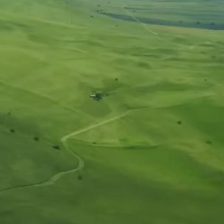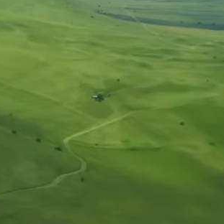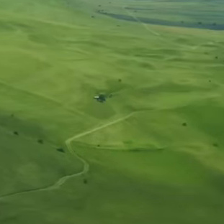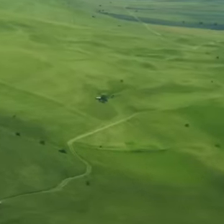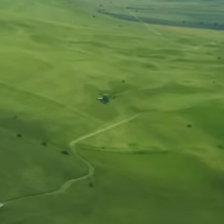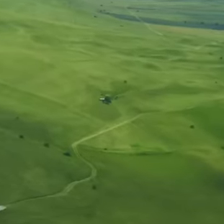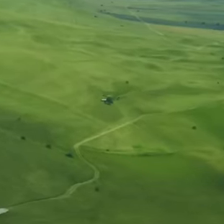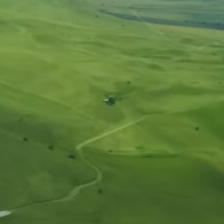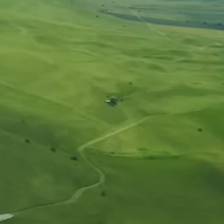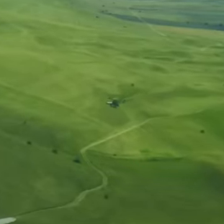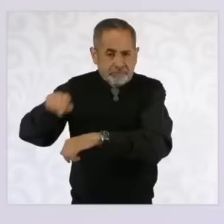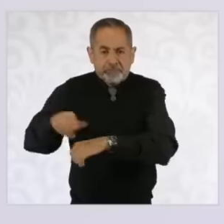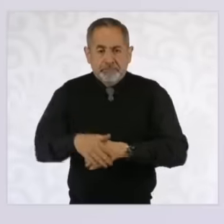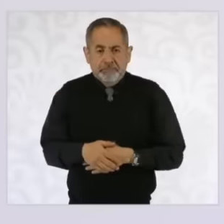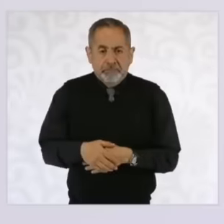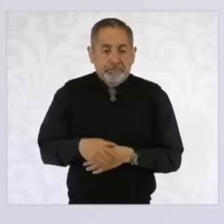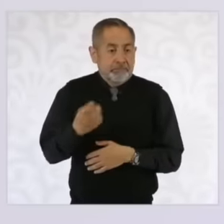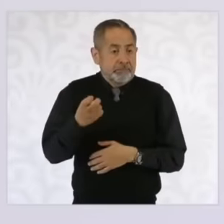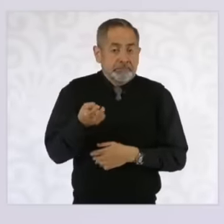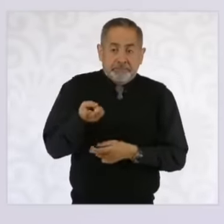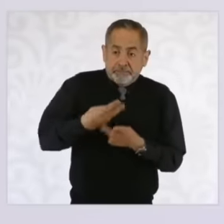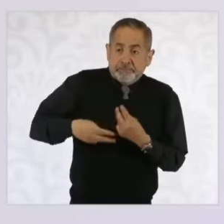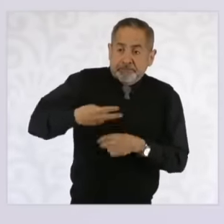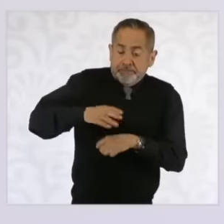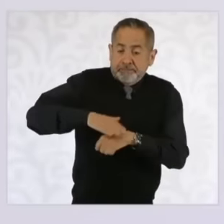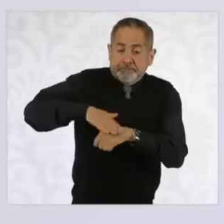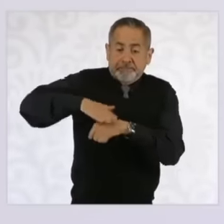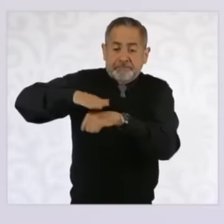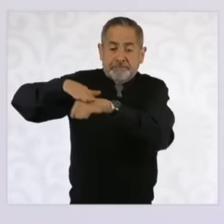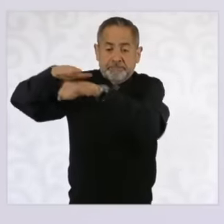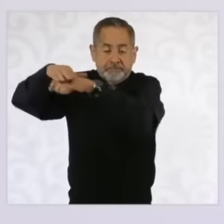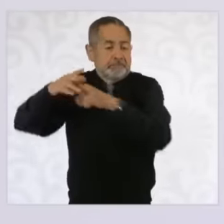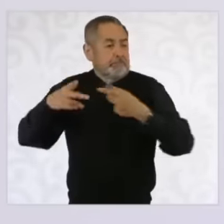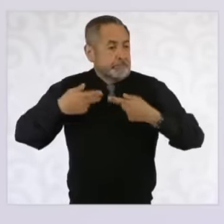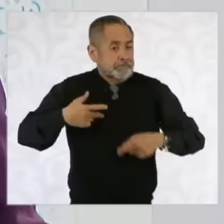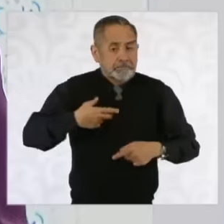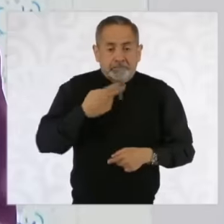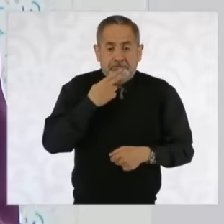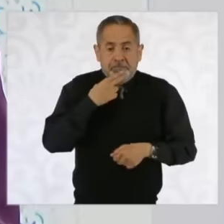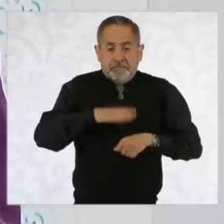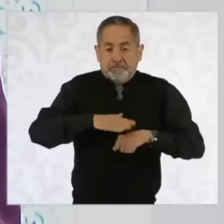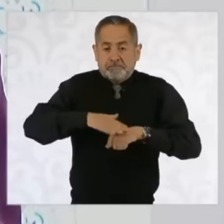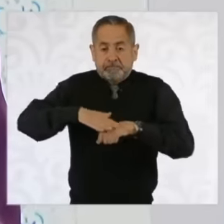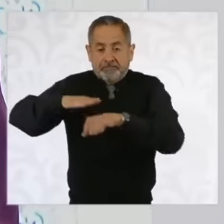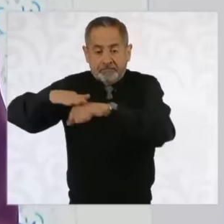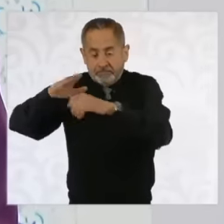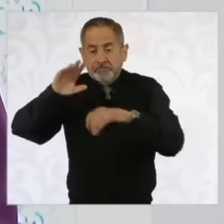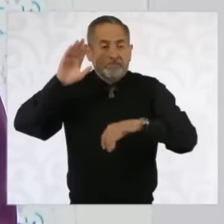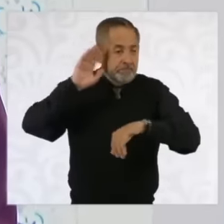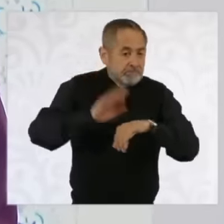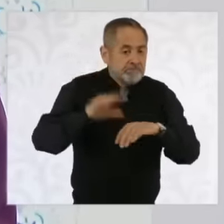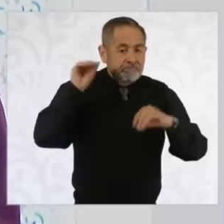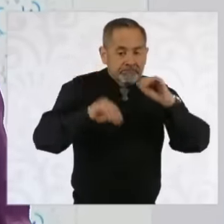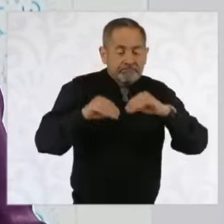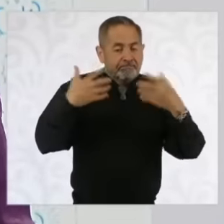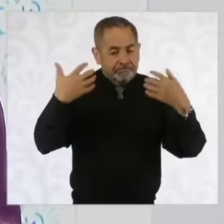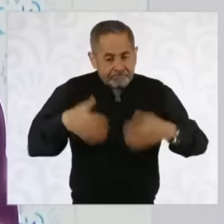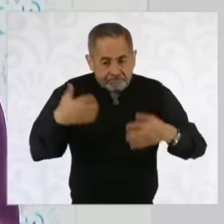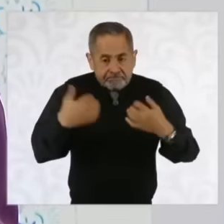energy generation grows because demand grows because there is going to be more industrialization in the country and also